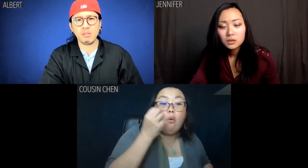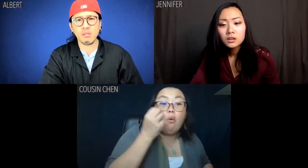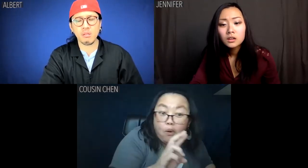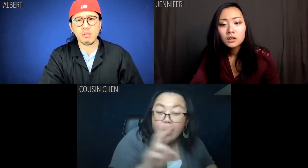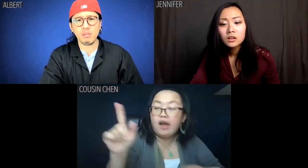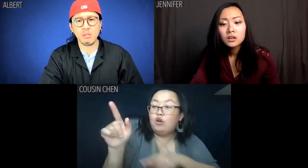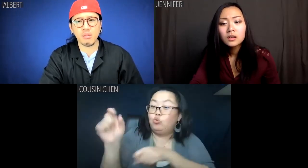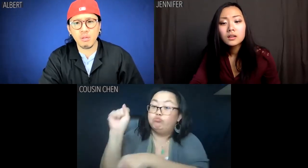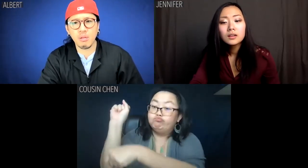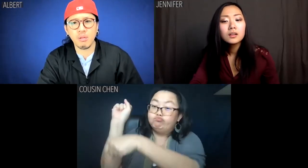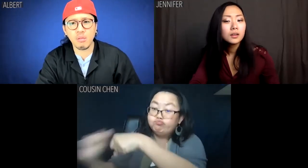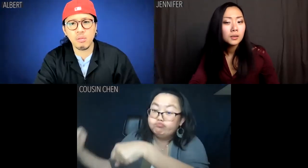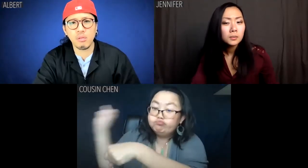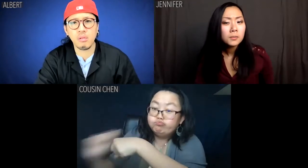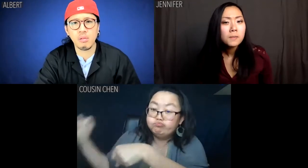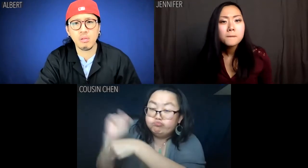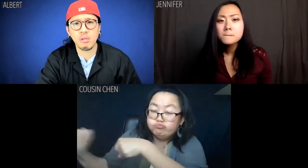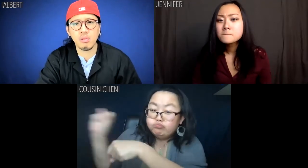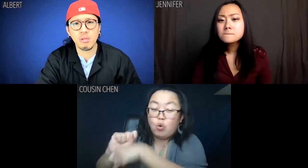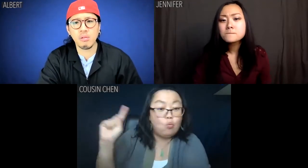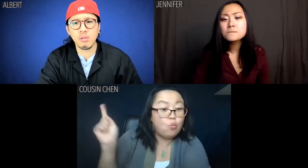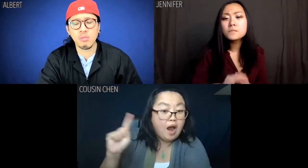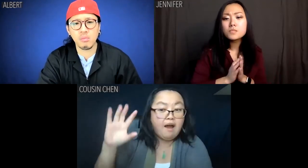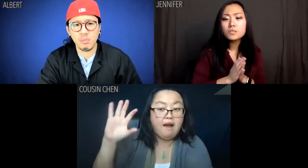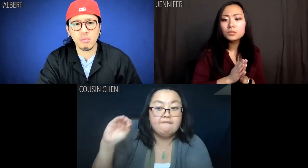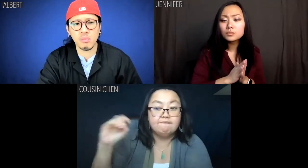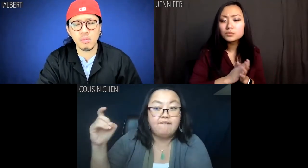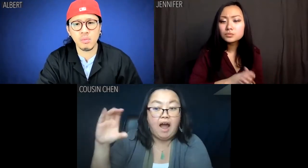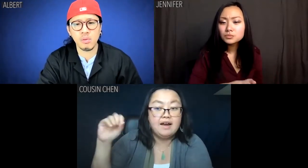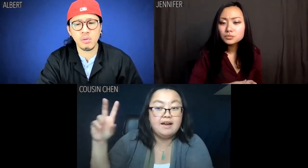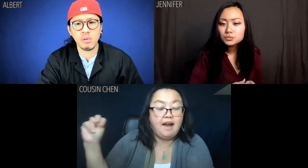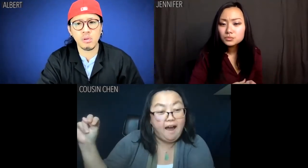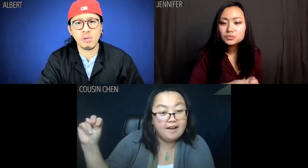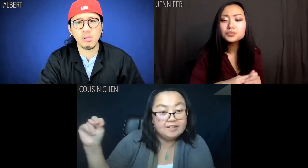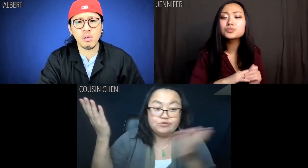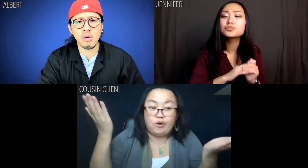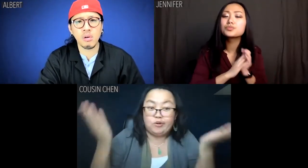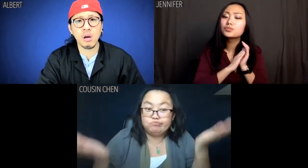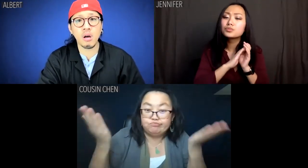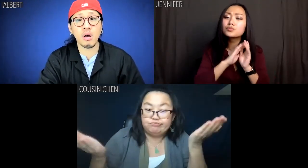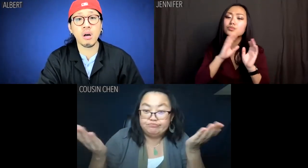and who has to do manual labor at Foxconn.